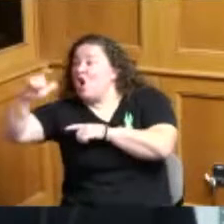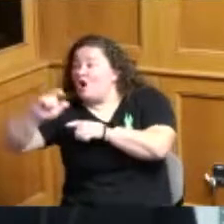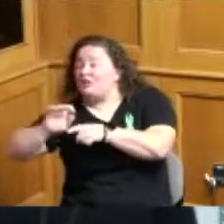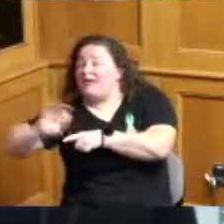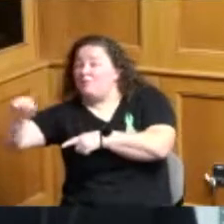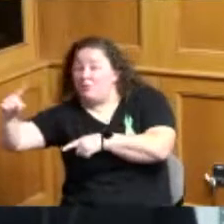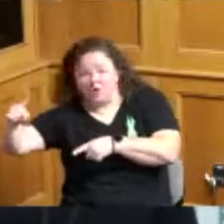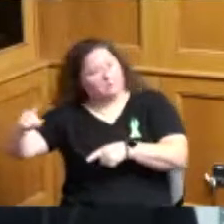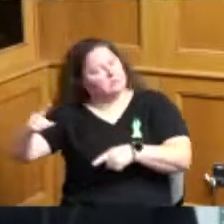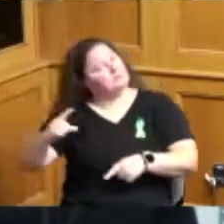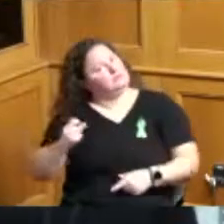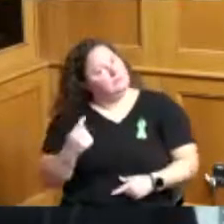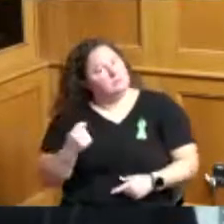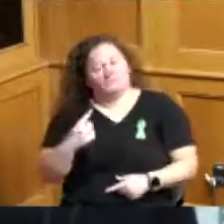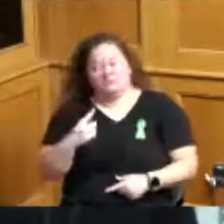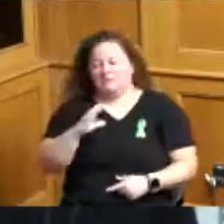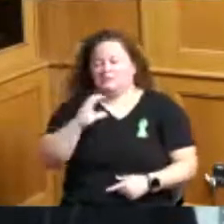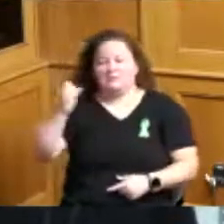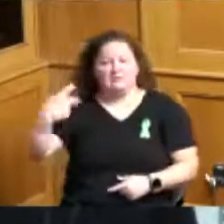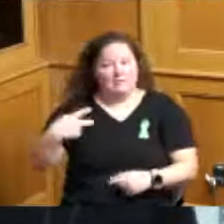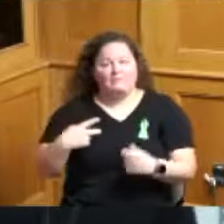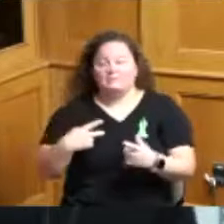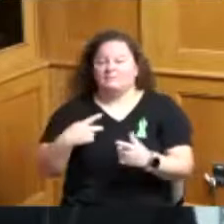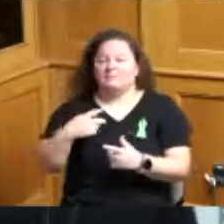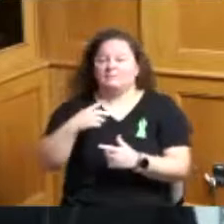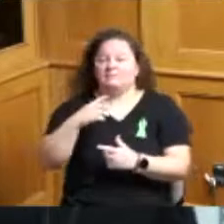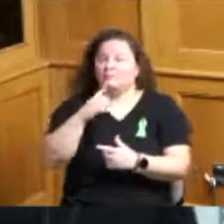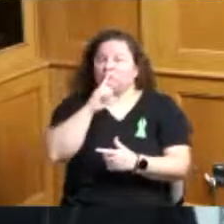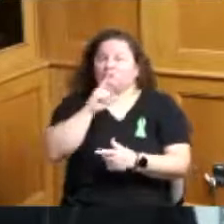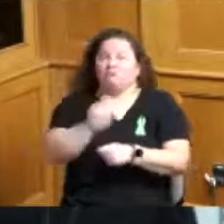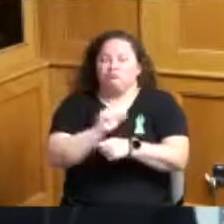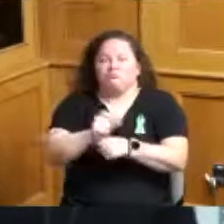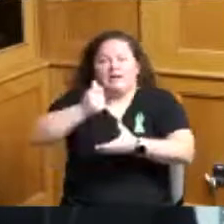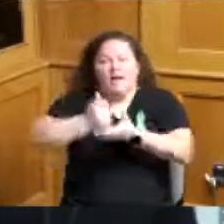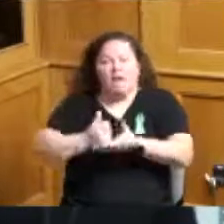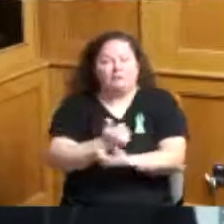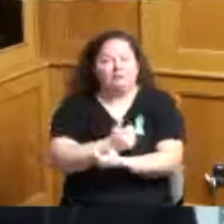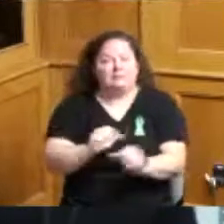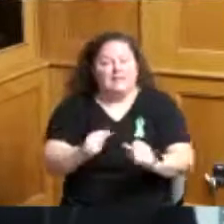a place that helps save lives and rebuild families because I am a walking testimony of cat's mission